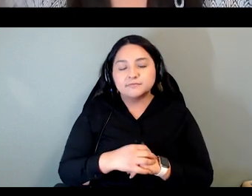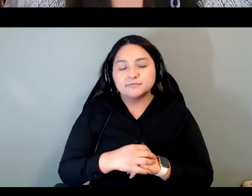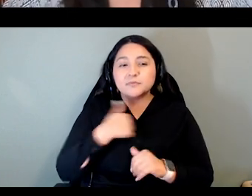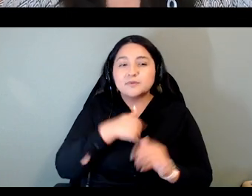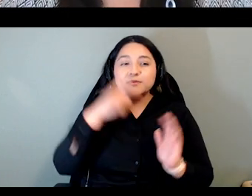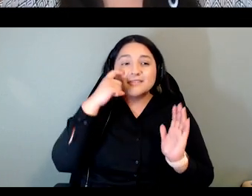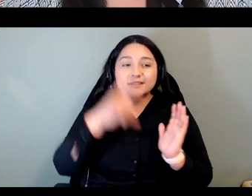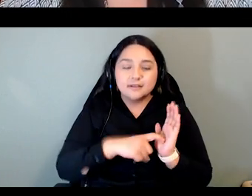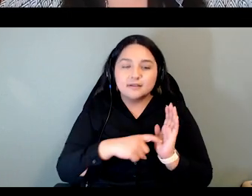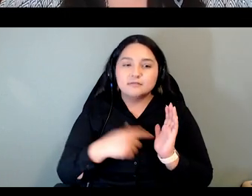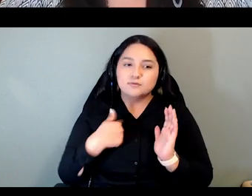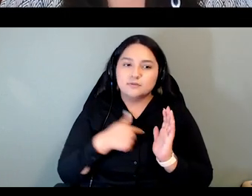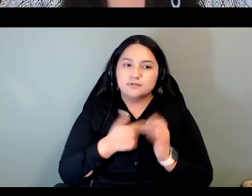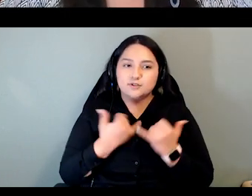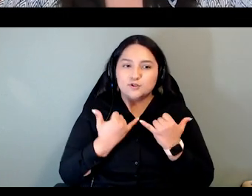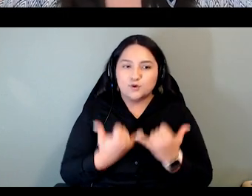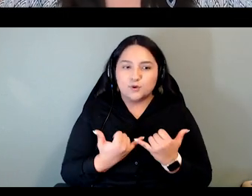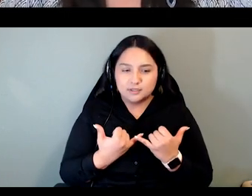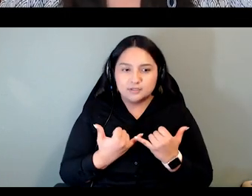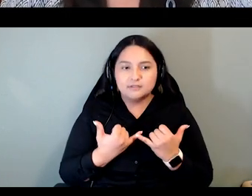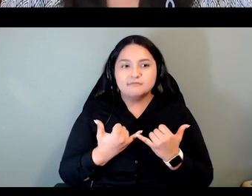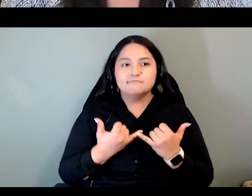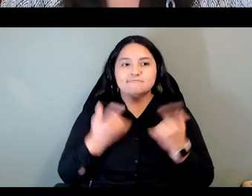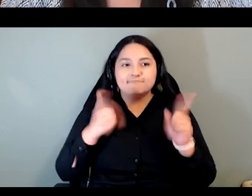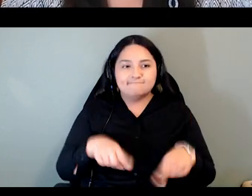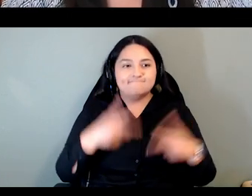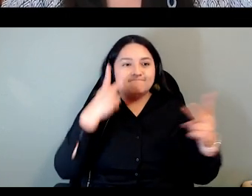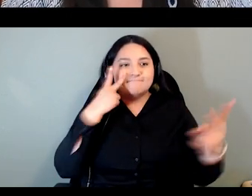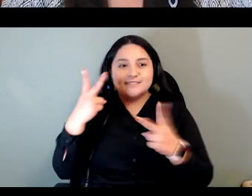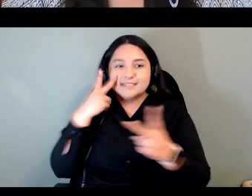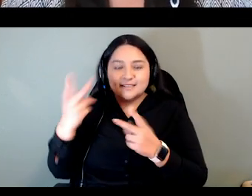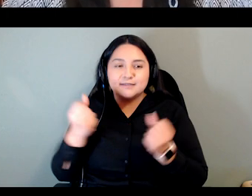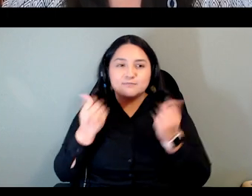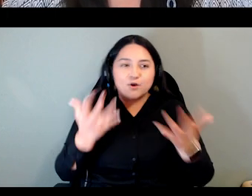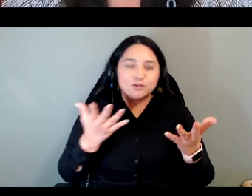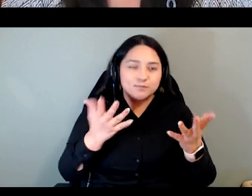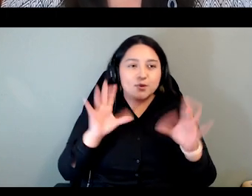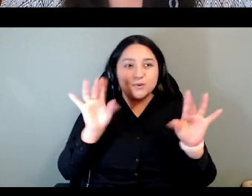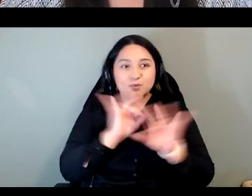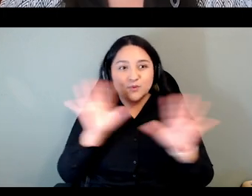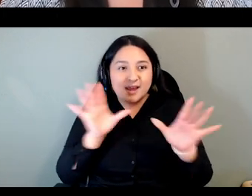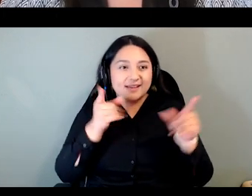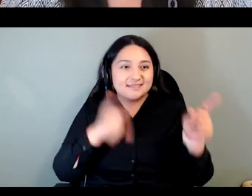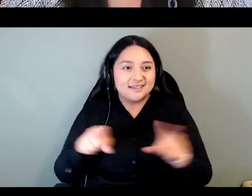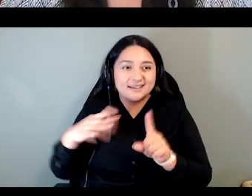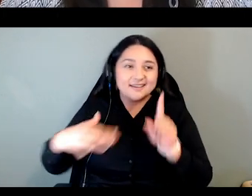we are currently experiencing multiple crises in our world, including a pandemic and war.